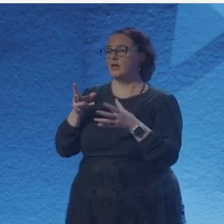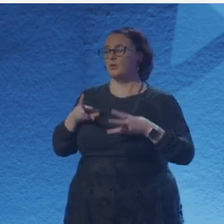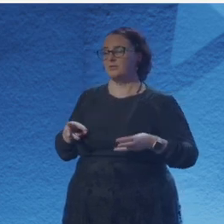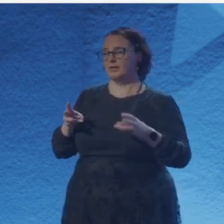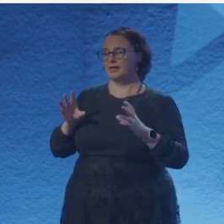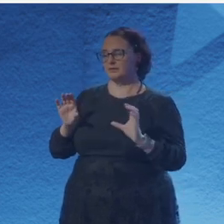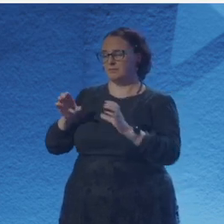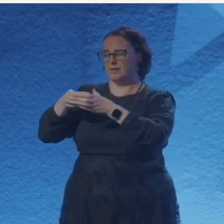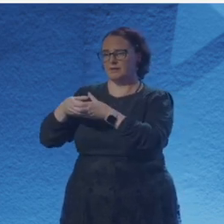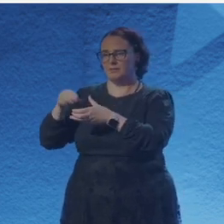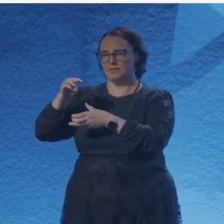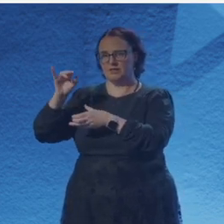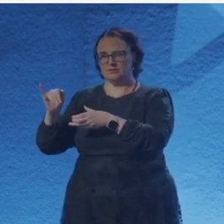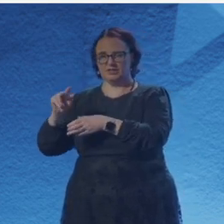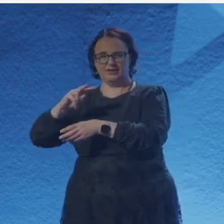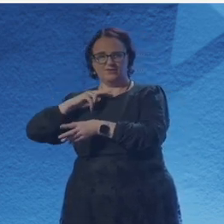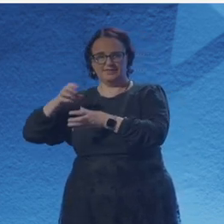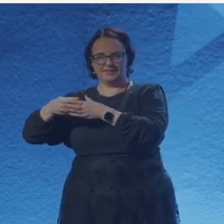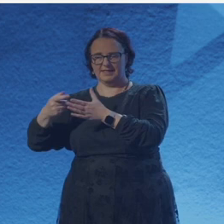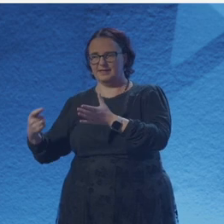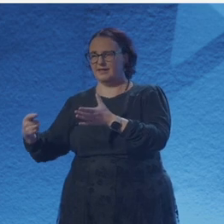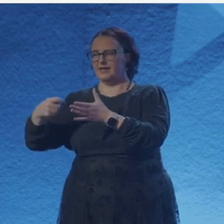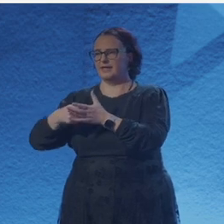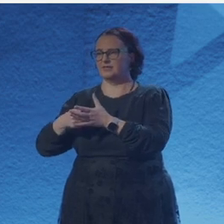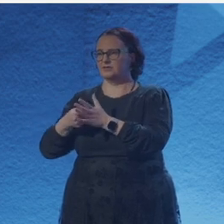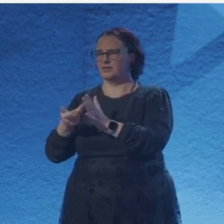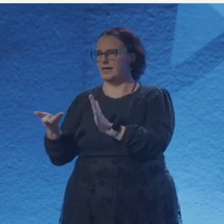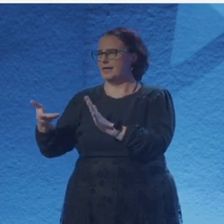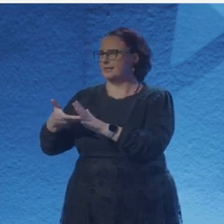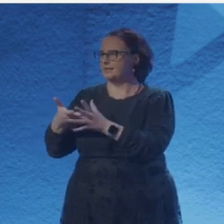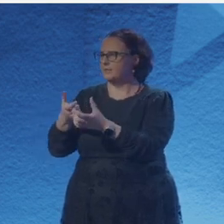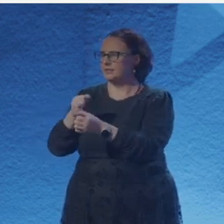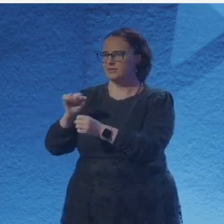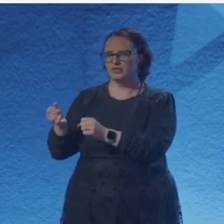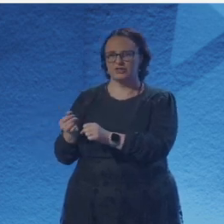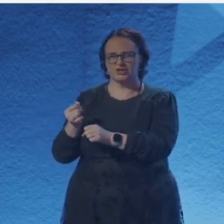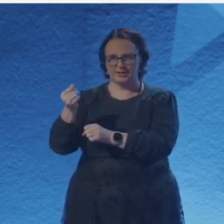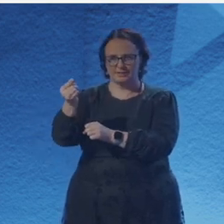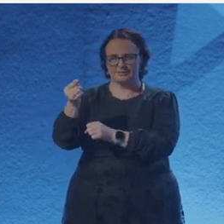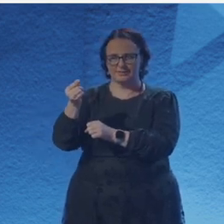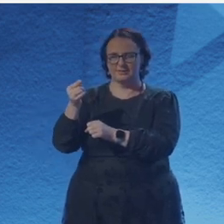and I felt like there was never going to be a lack of story, a lack of something